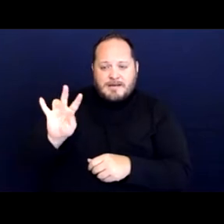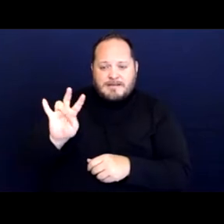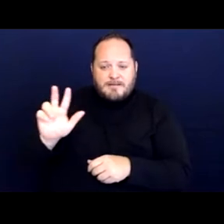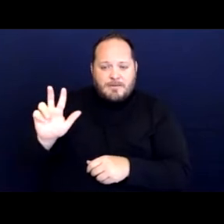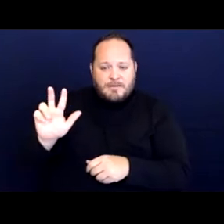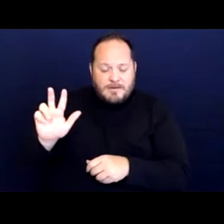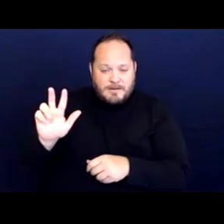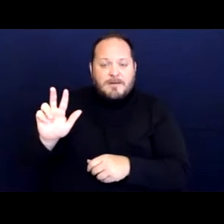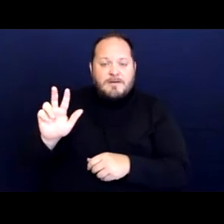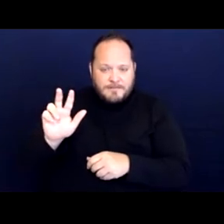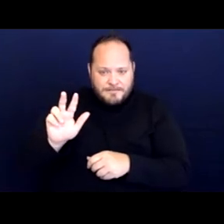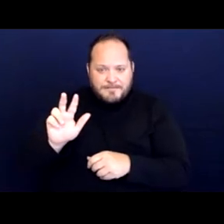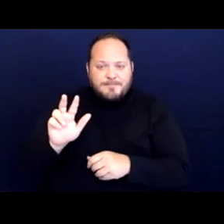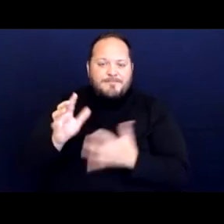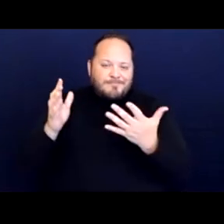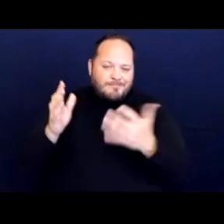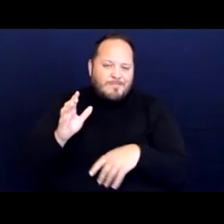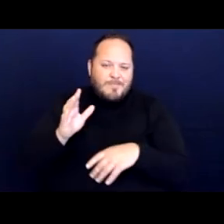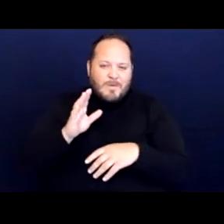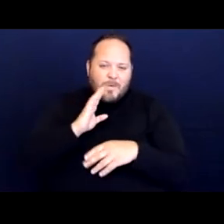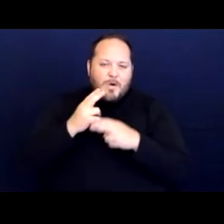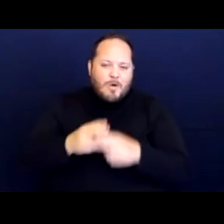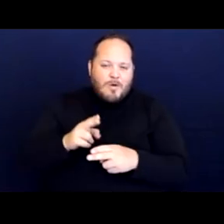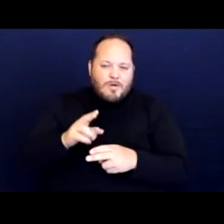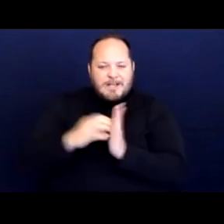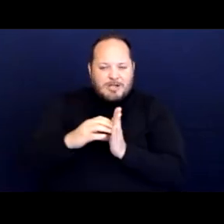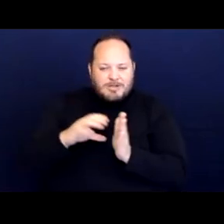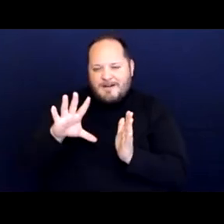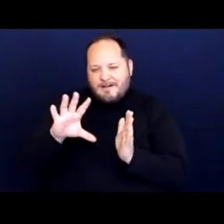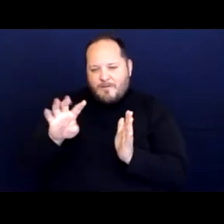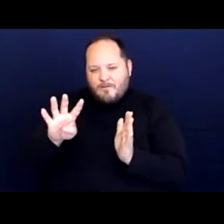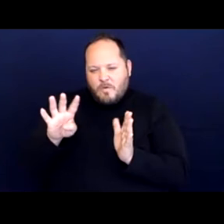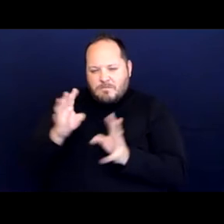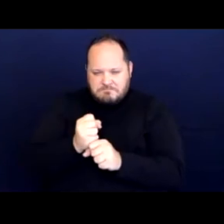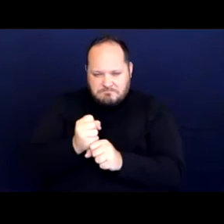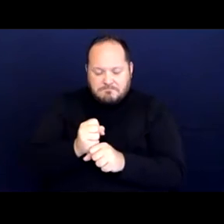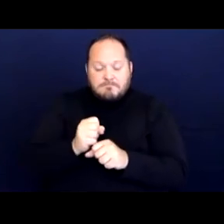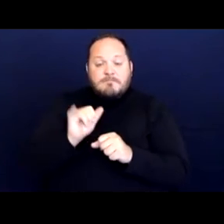or as we'll call it section 504 for short provides similar protections